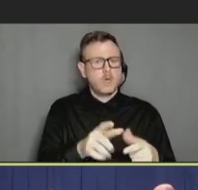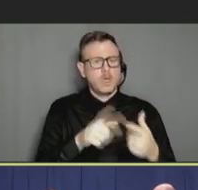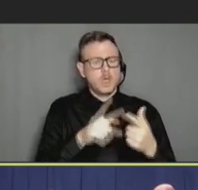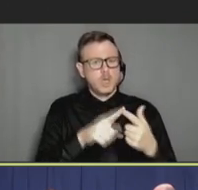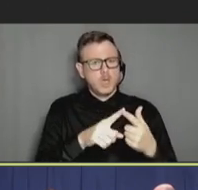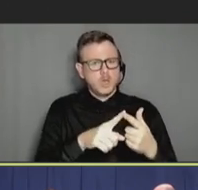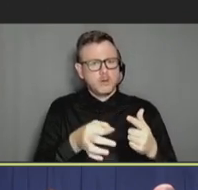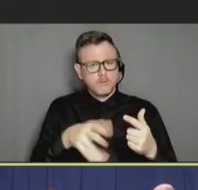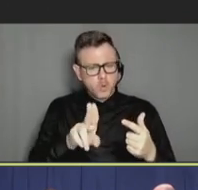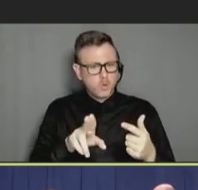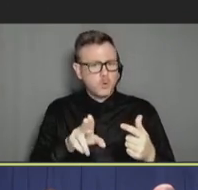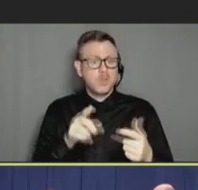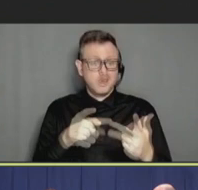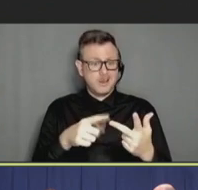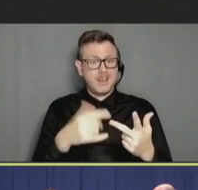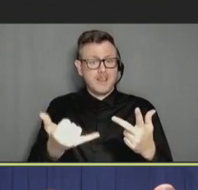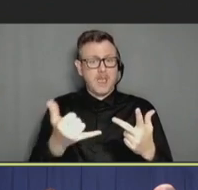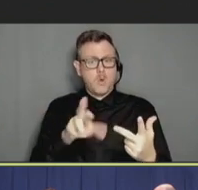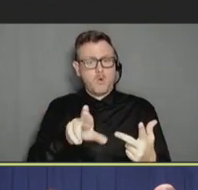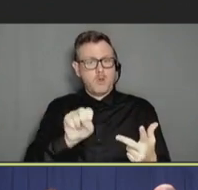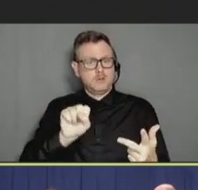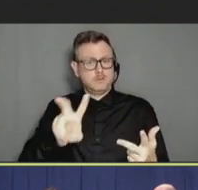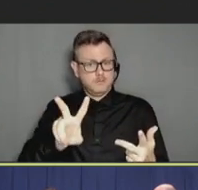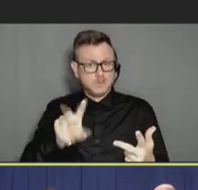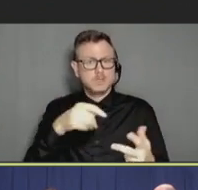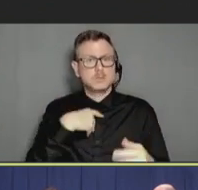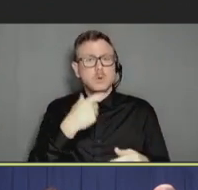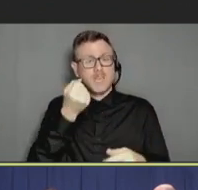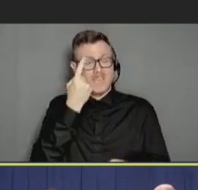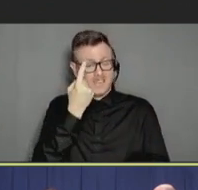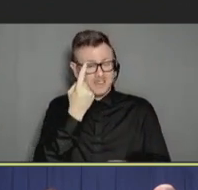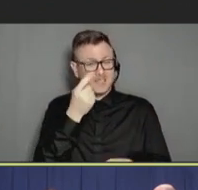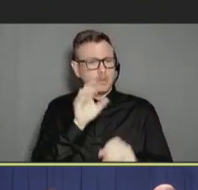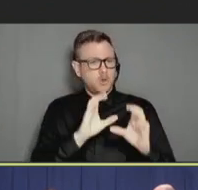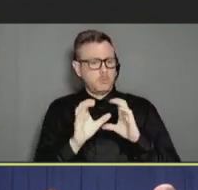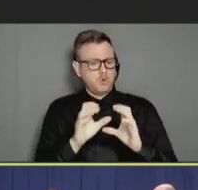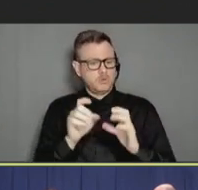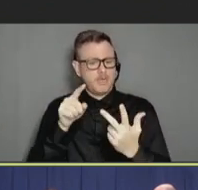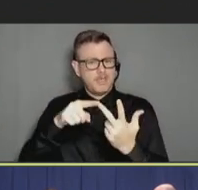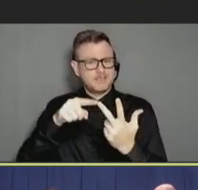Also, and I think the communication around that one is going to be harder since it's